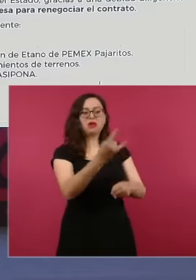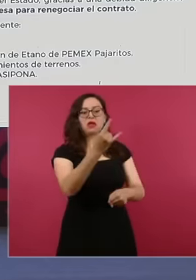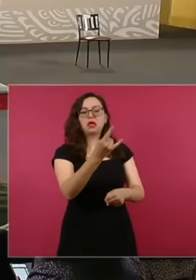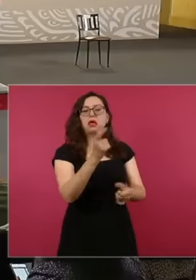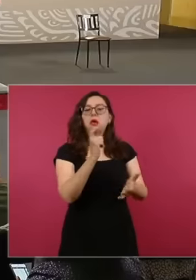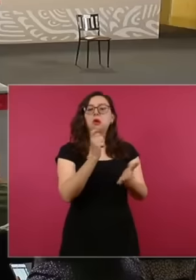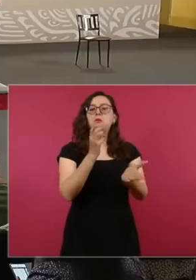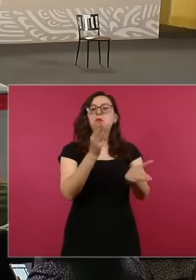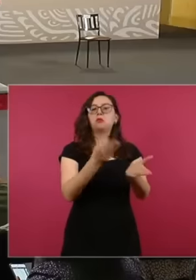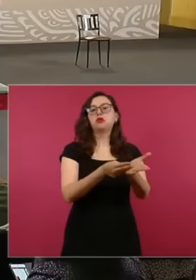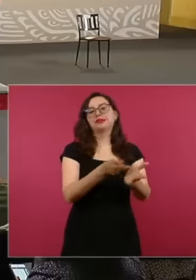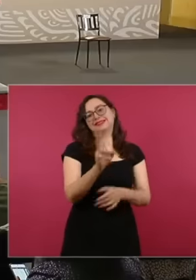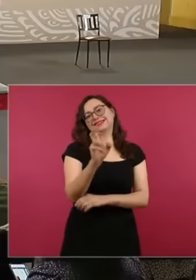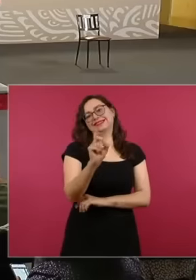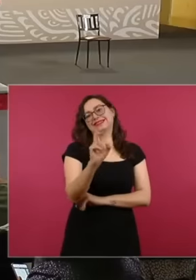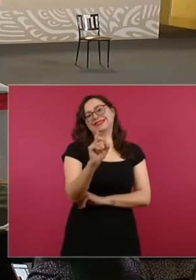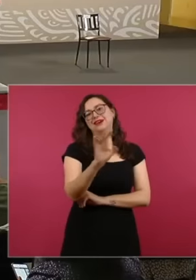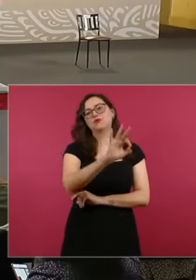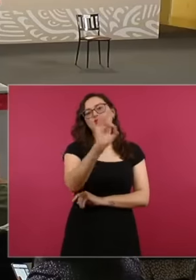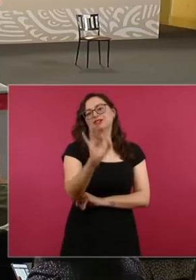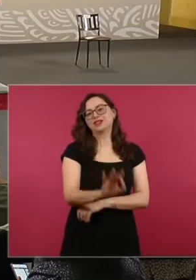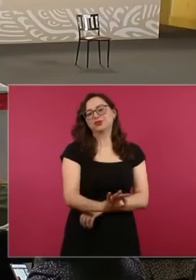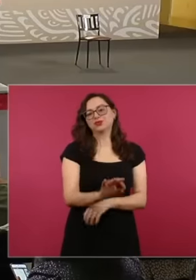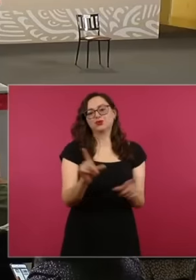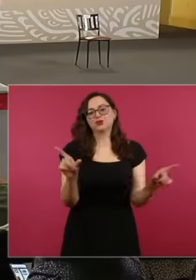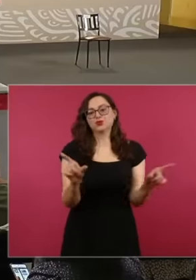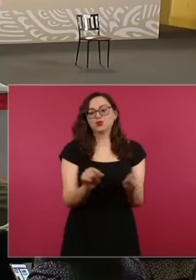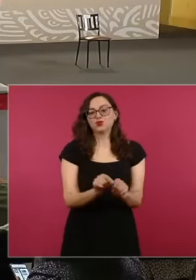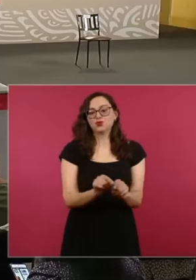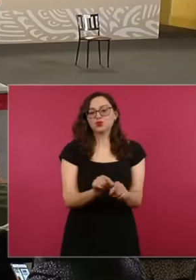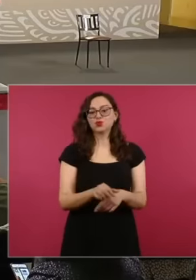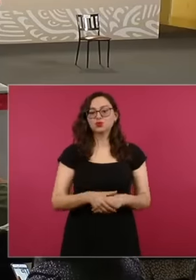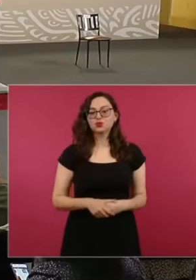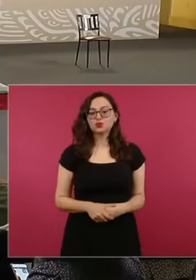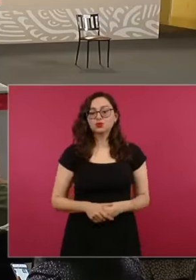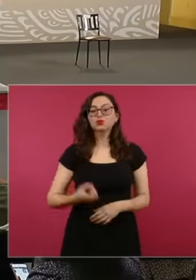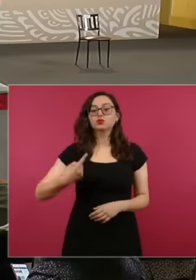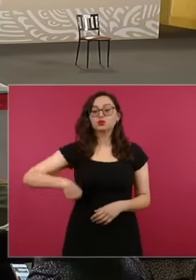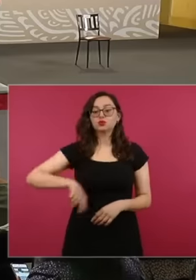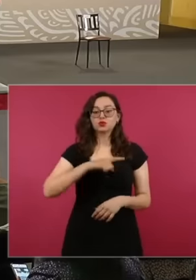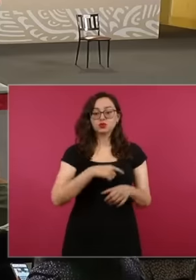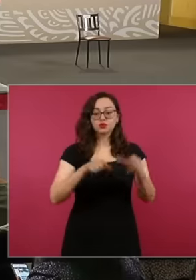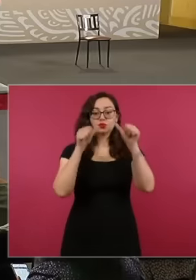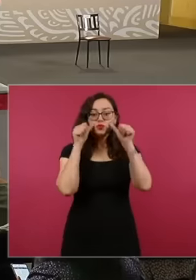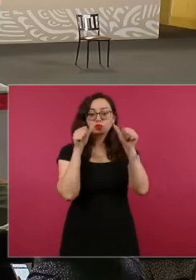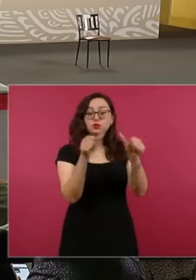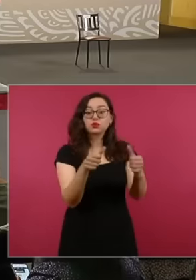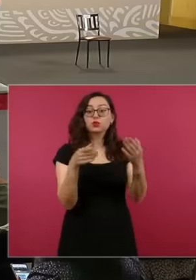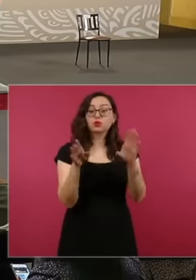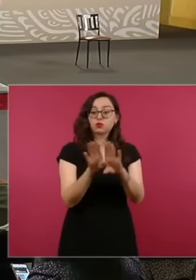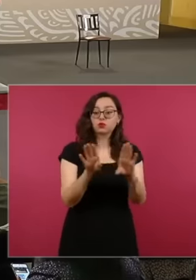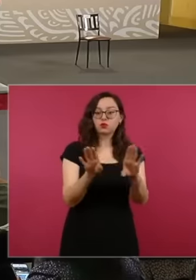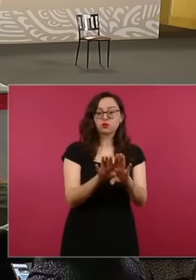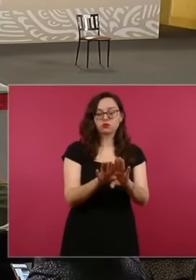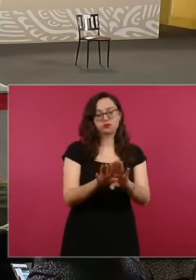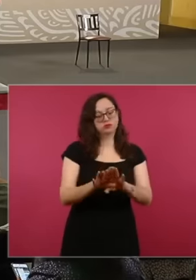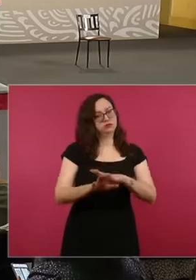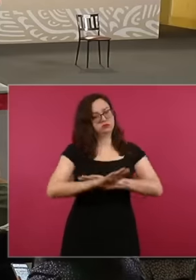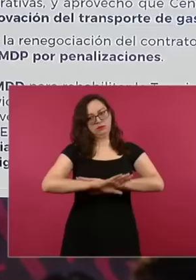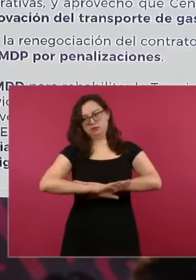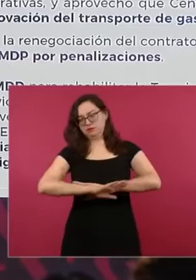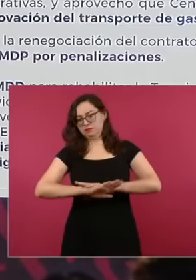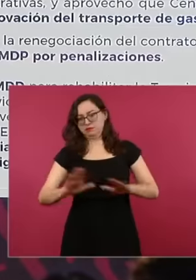pay 30% as we attended we suspended the payment of the penalties we filed